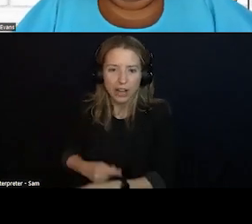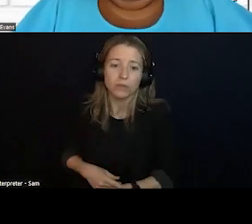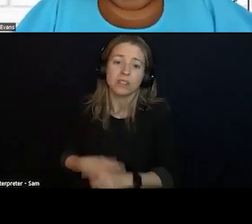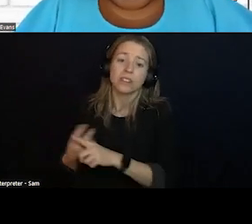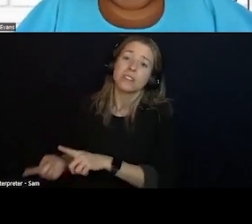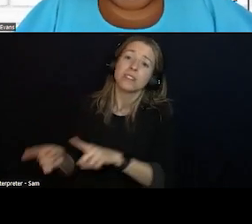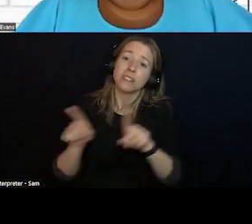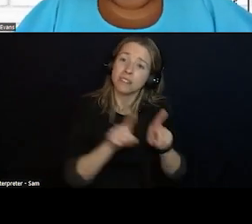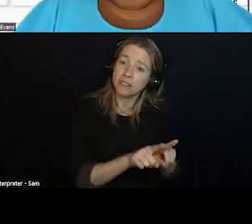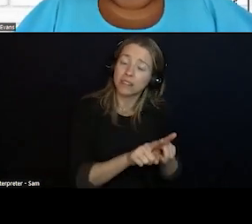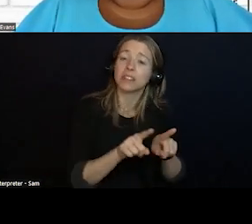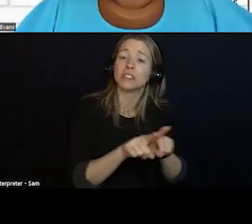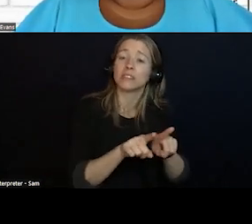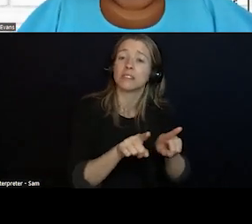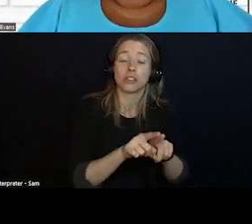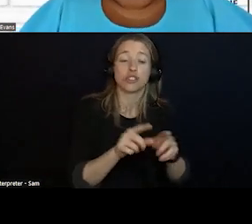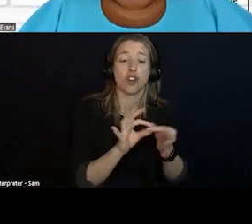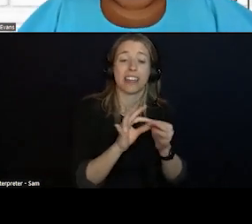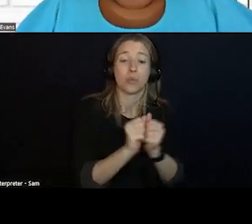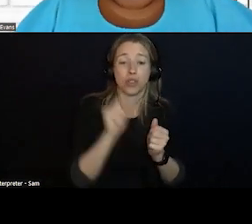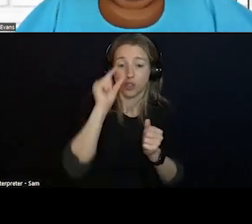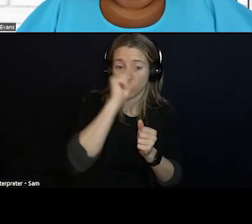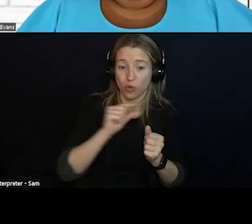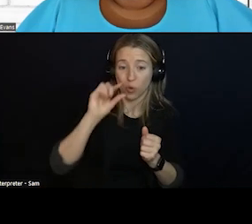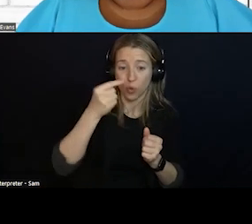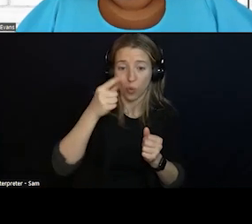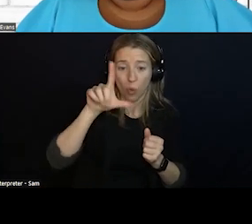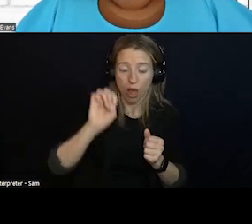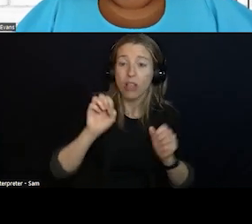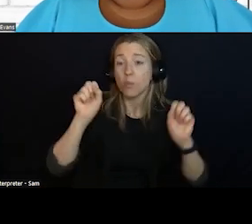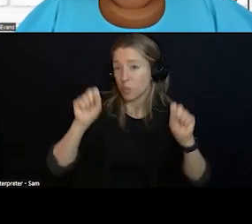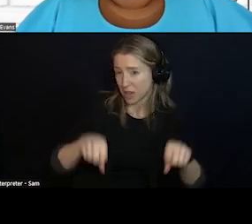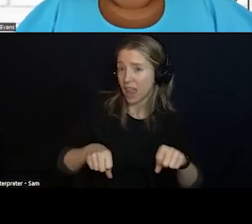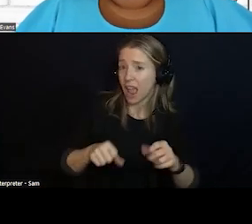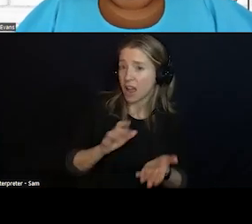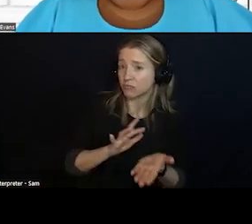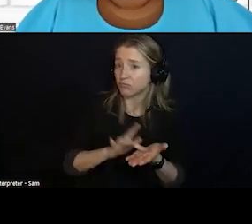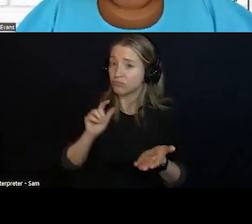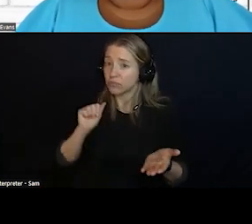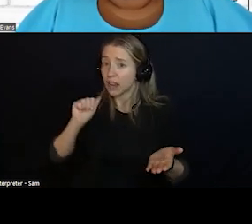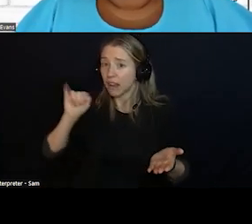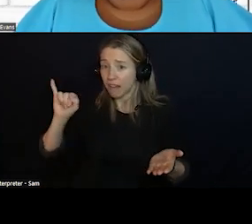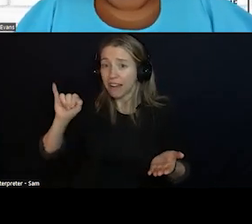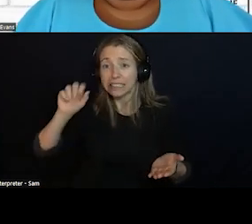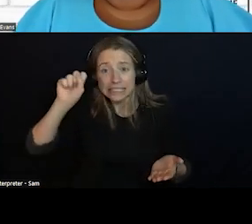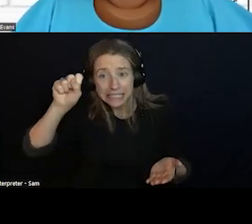AI WHEN WE TALK ABOUT MENTAL HEALTH AND CRISIS, BUT WE WANT TO MAKE SURE THAT IT KINDS OF MEETS THE MARK THAT WE ARE ALL